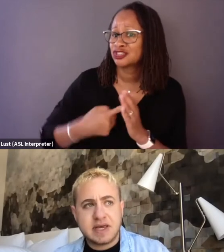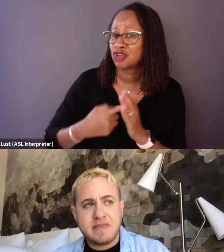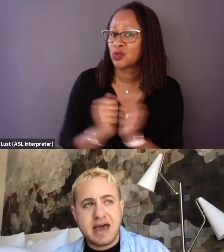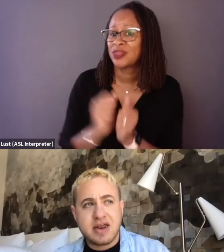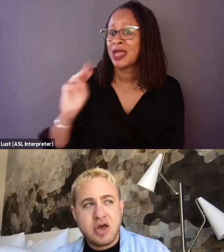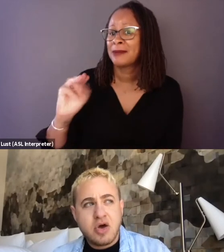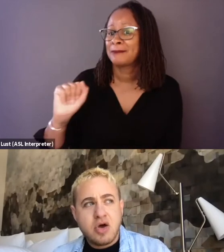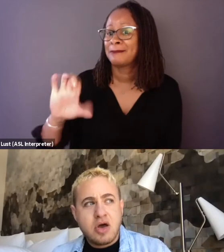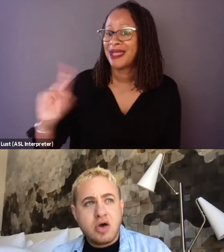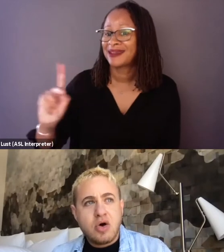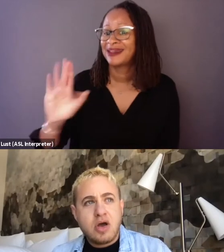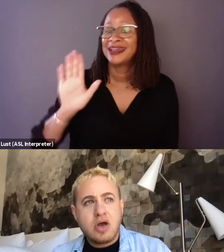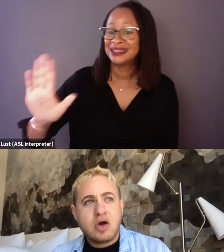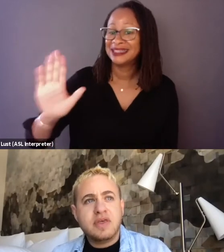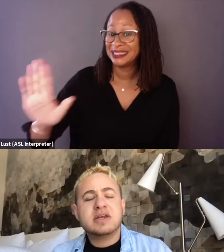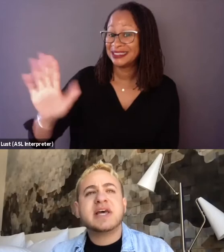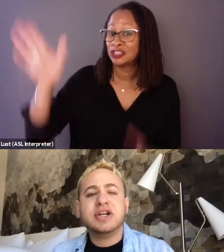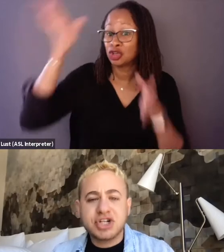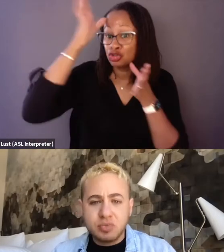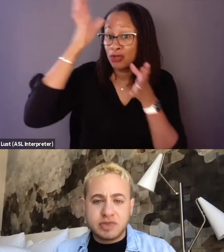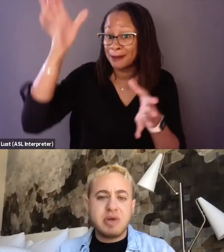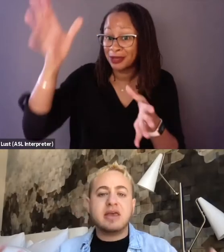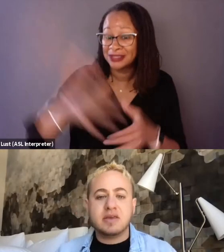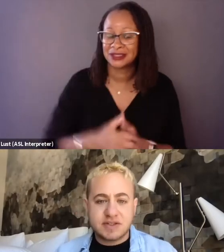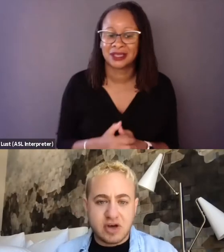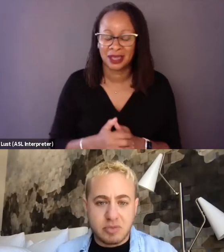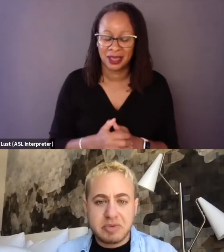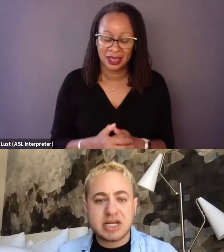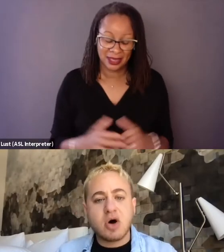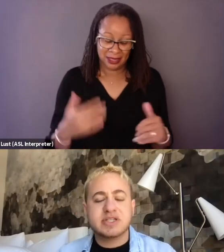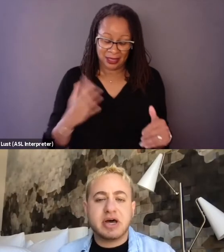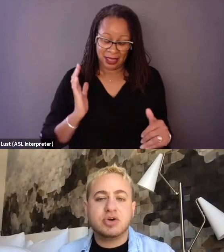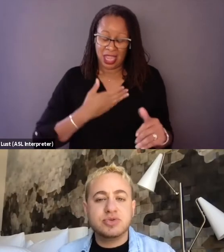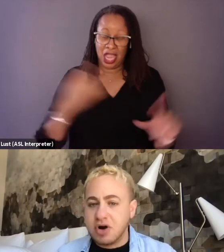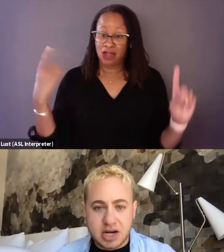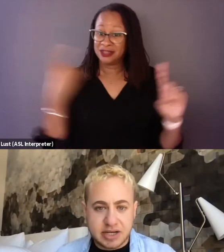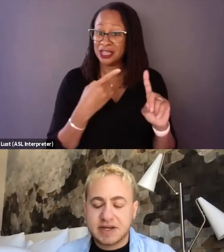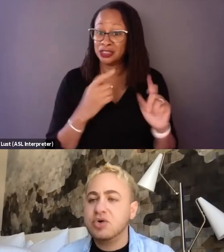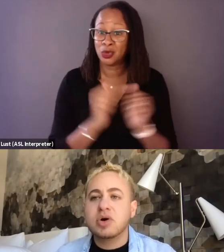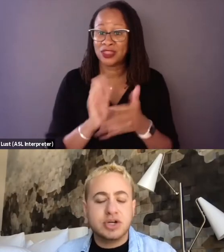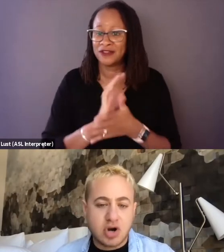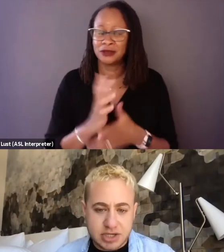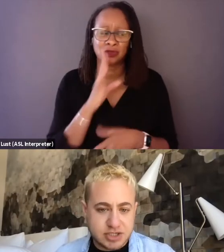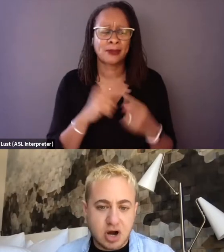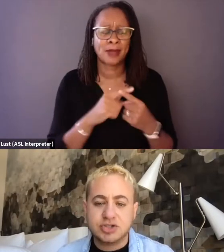in that the intention with making this film. I mean, it's always about, who is your audience? Like who are you trying to talk to?